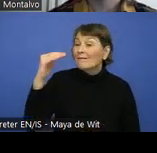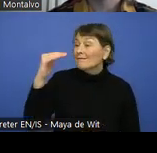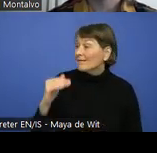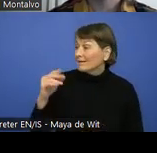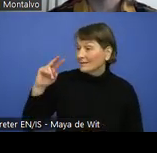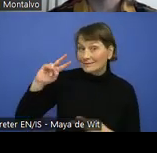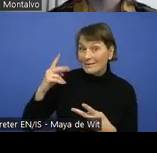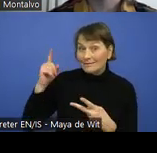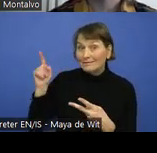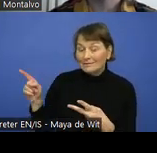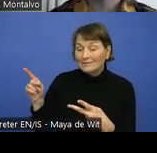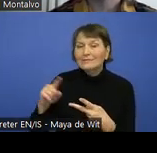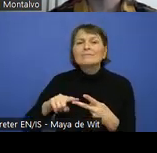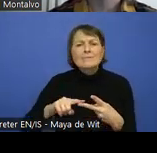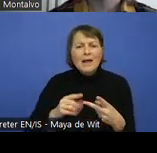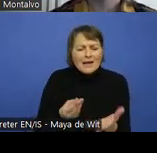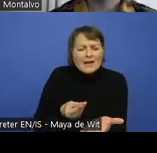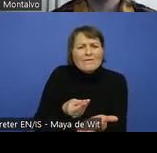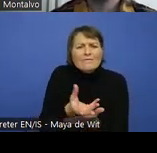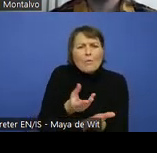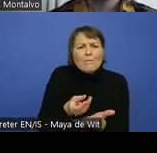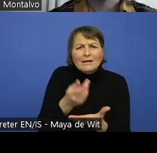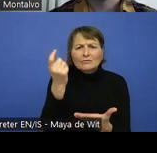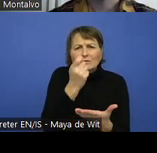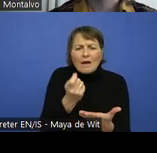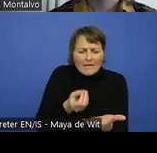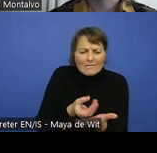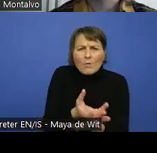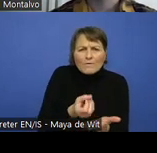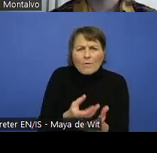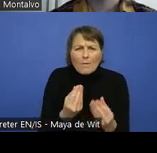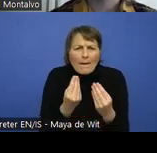of how to group and provide information that is accessible to everyone.